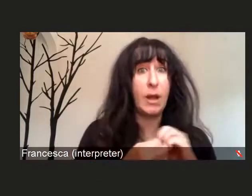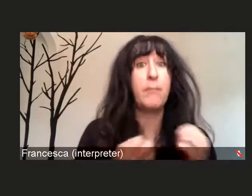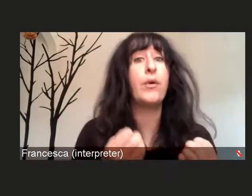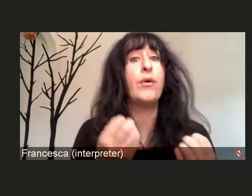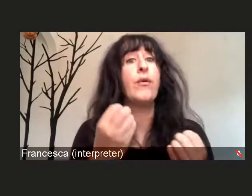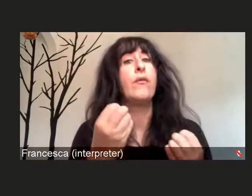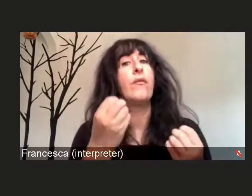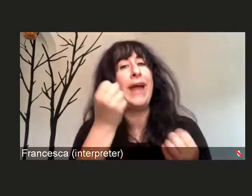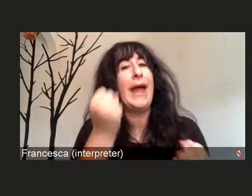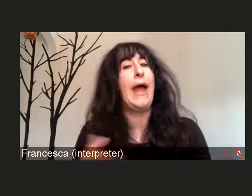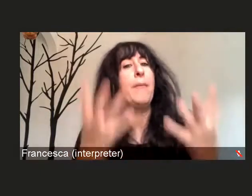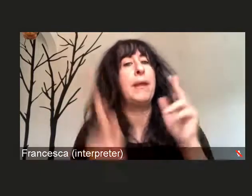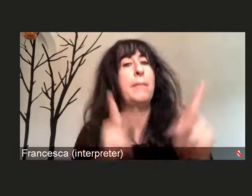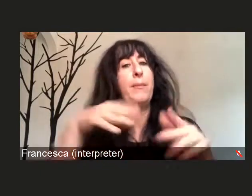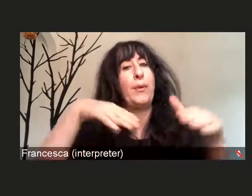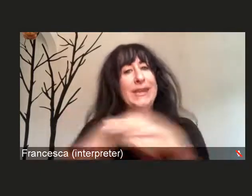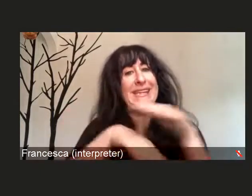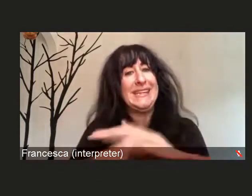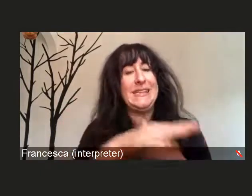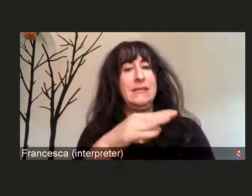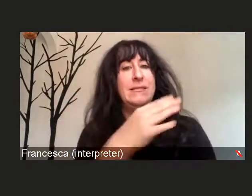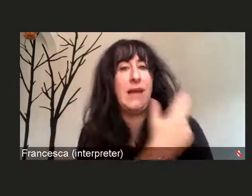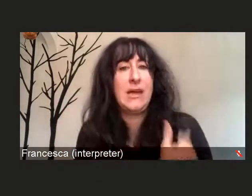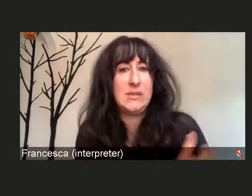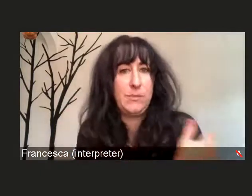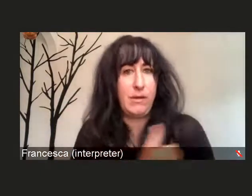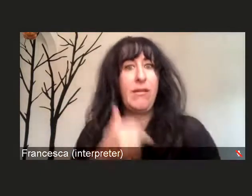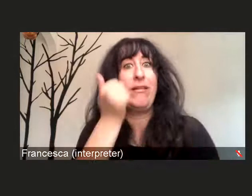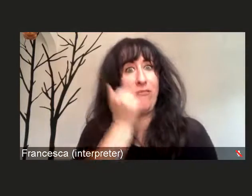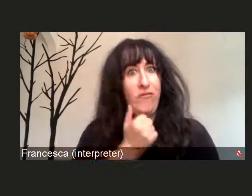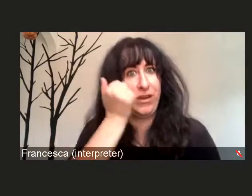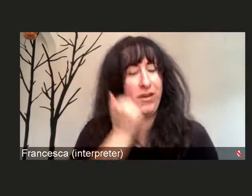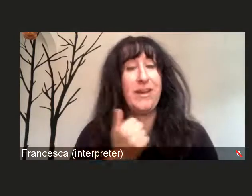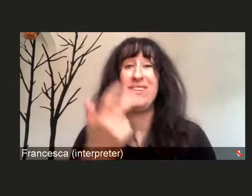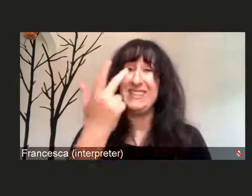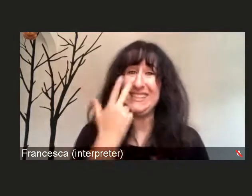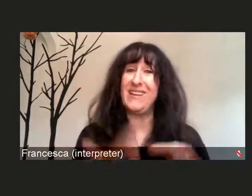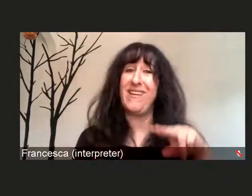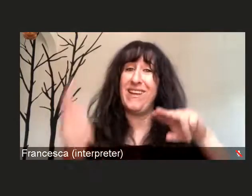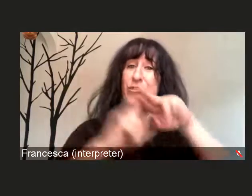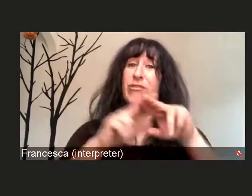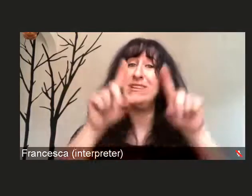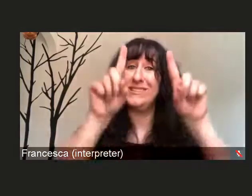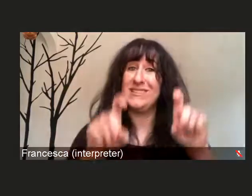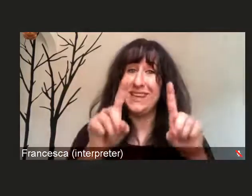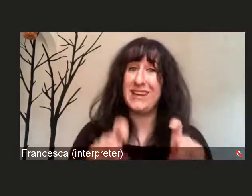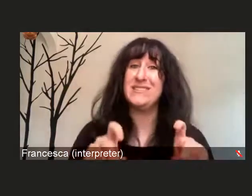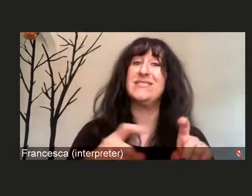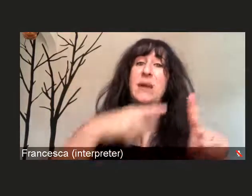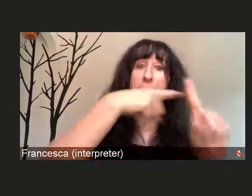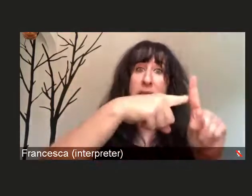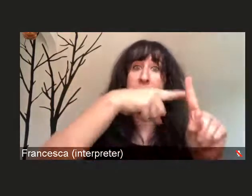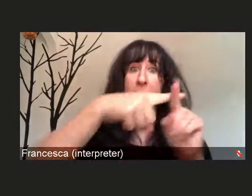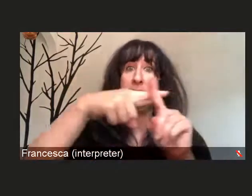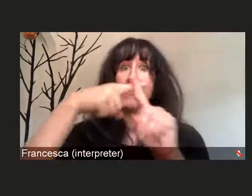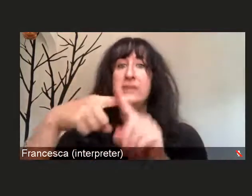we've seen an increase in the amount of tests that have started to become positive for COVID-19,